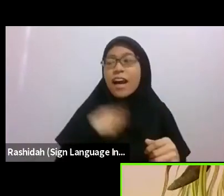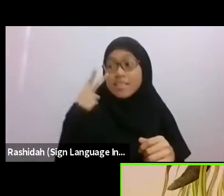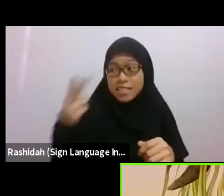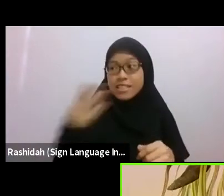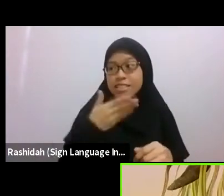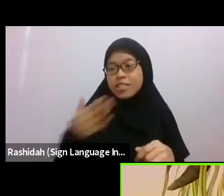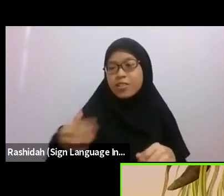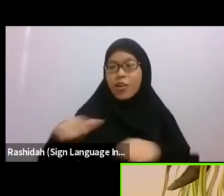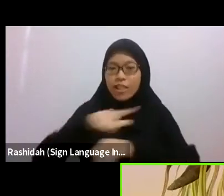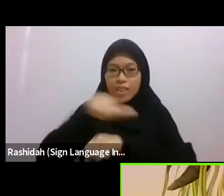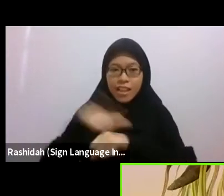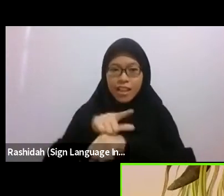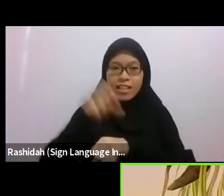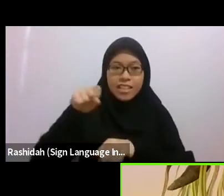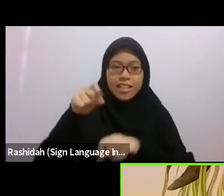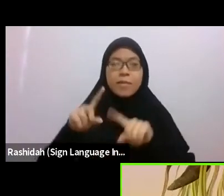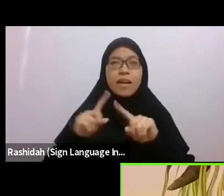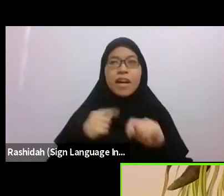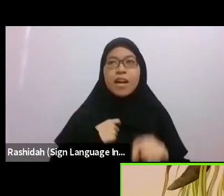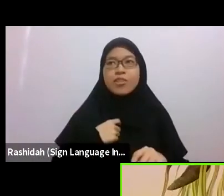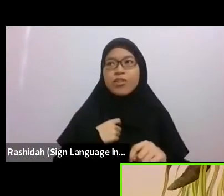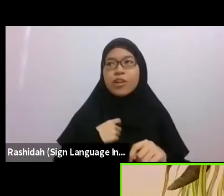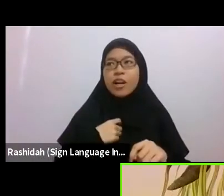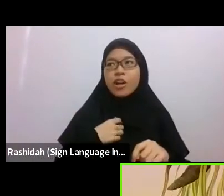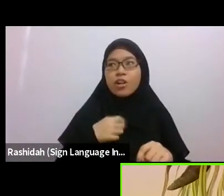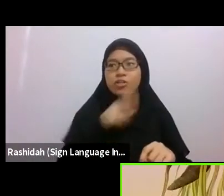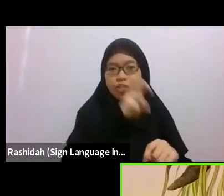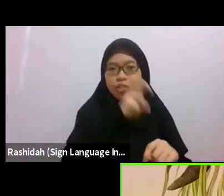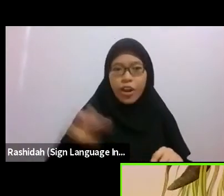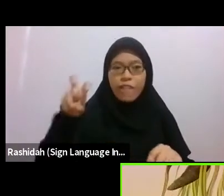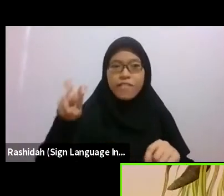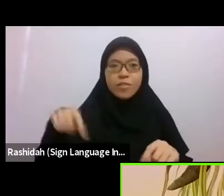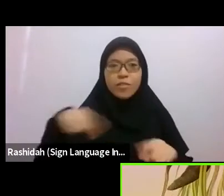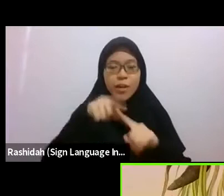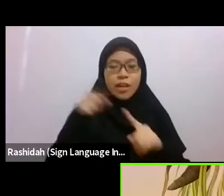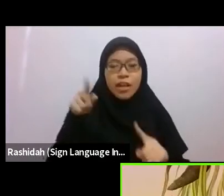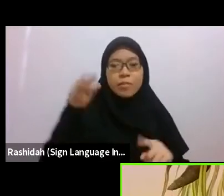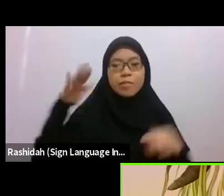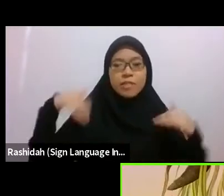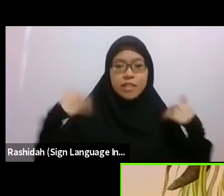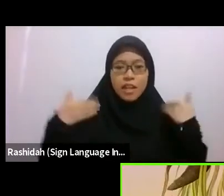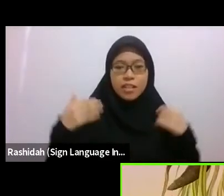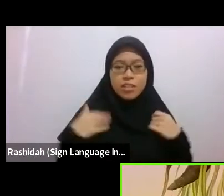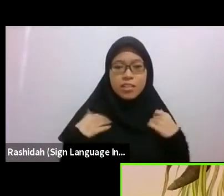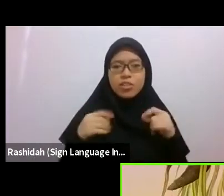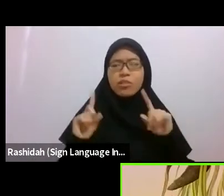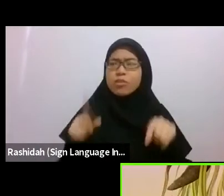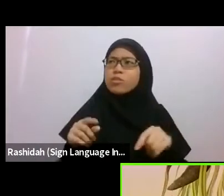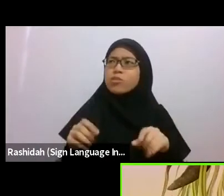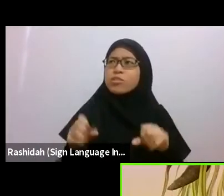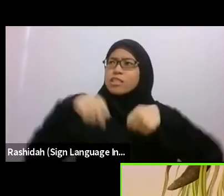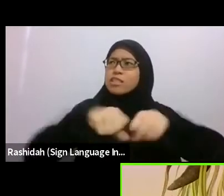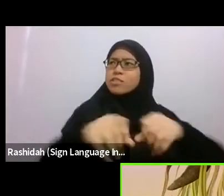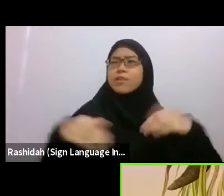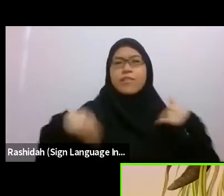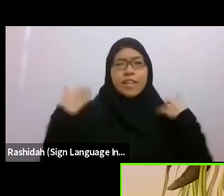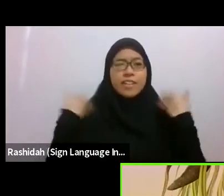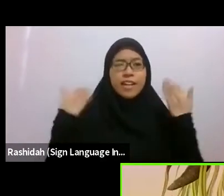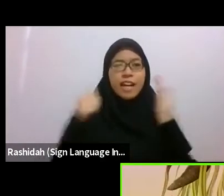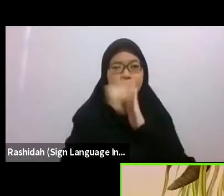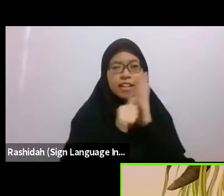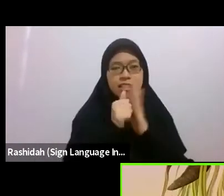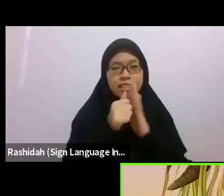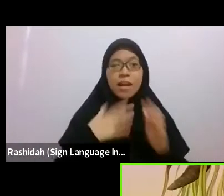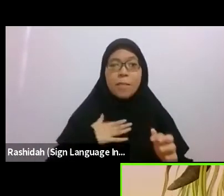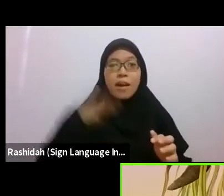I got to swim in the Red Sea at very young age before all the development around Jeddah. My dad tossed me in the ocean when I was six months old,